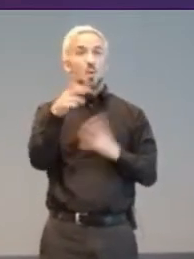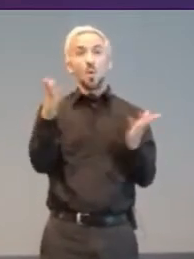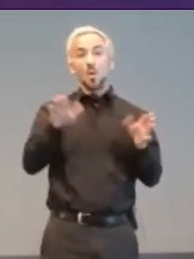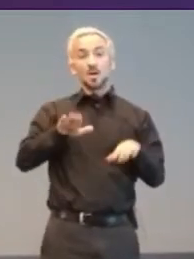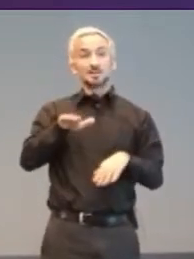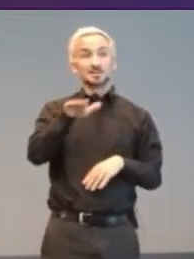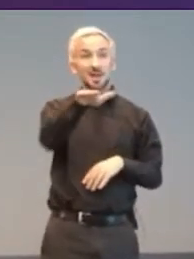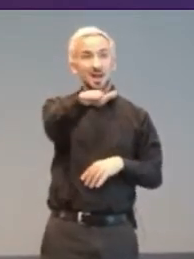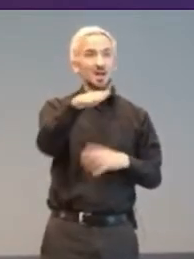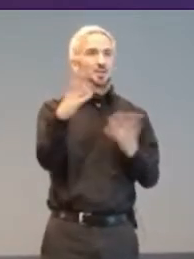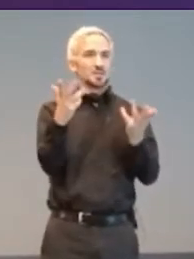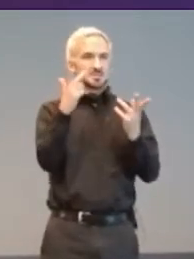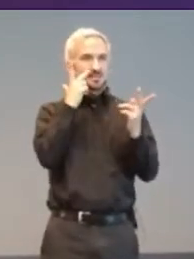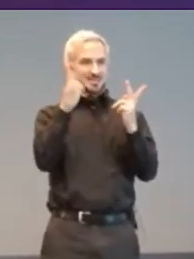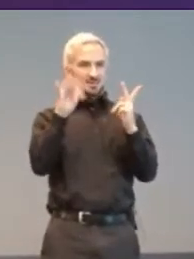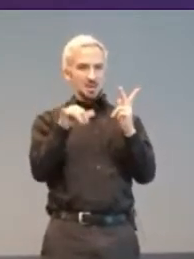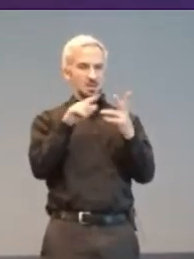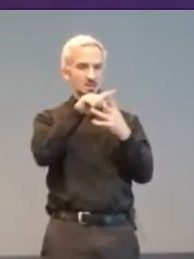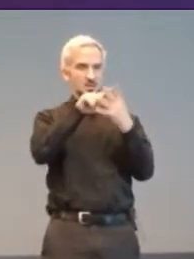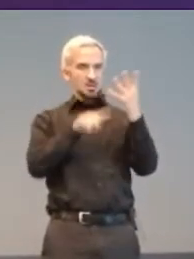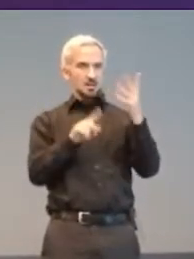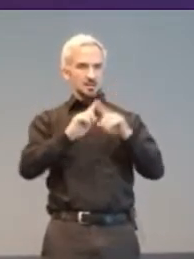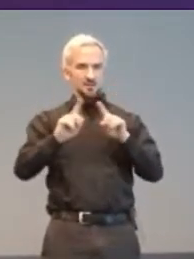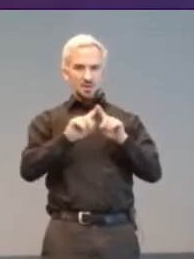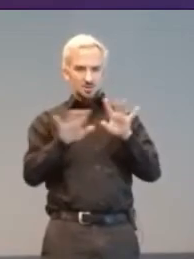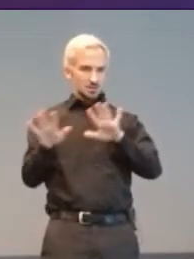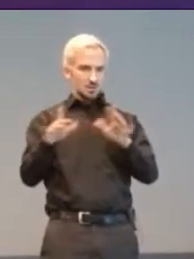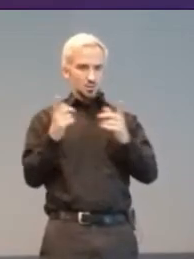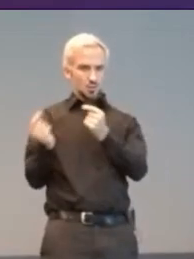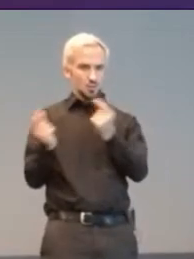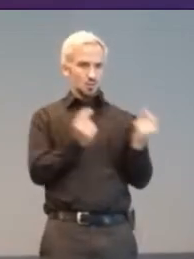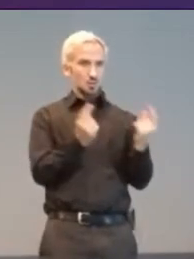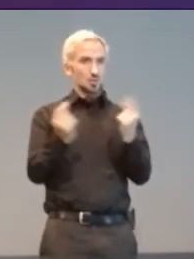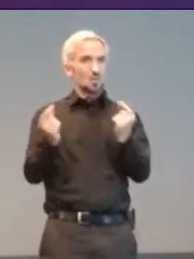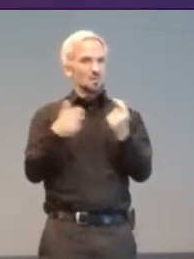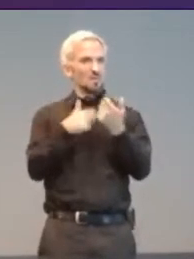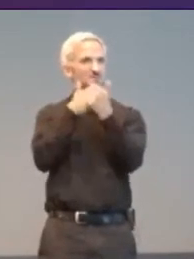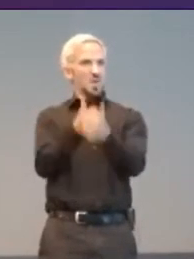track. A sort of brain Vib-Ribbon, if that means anything [to you].